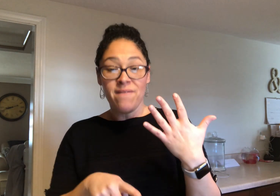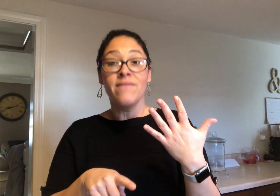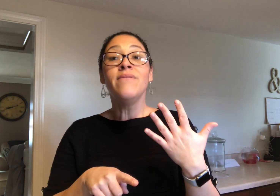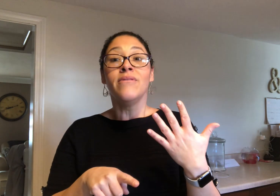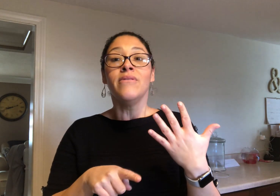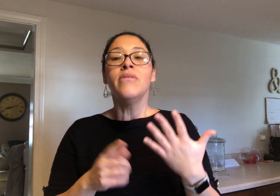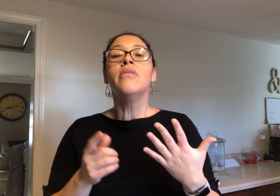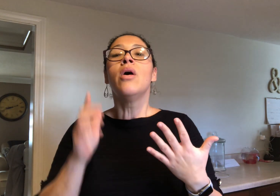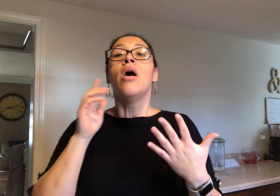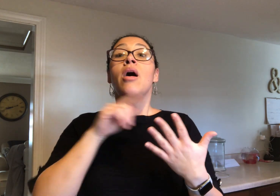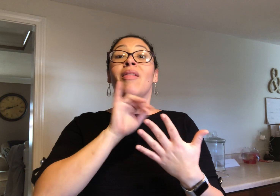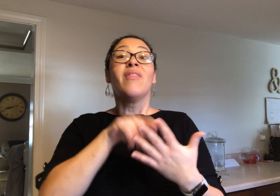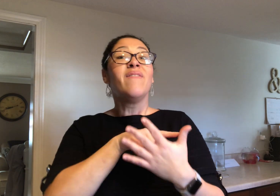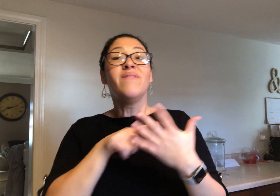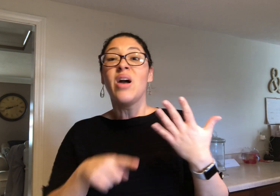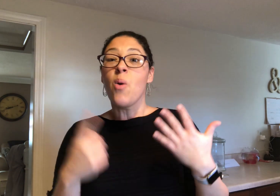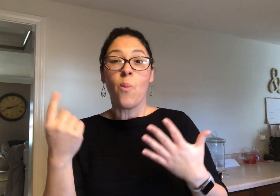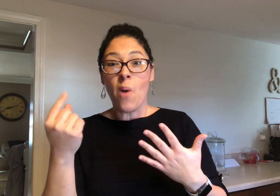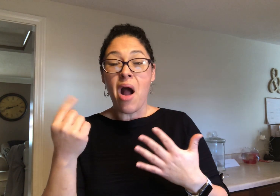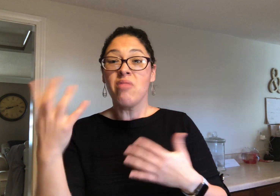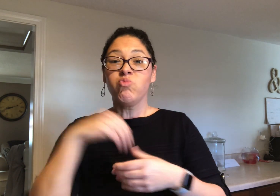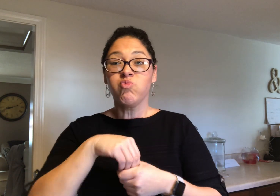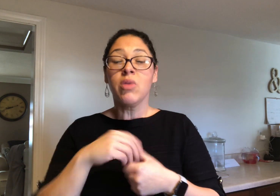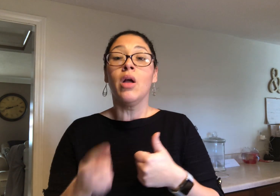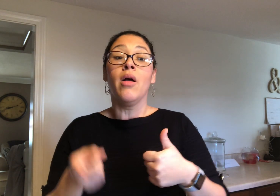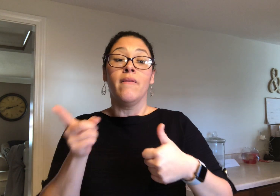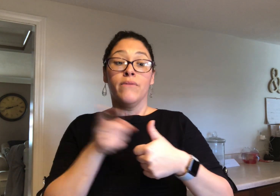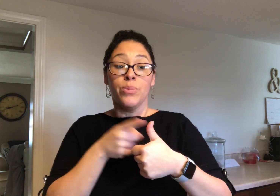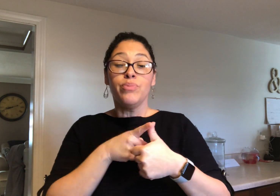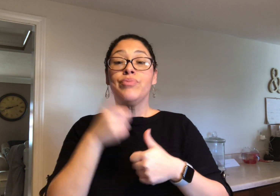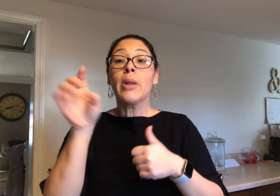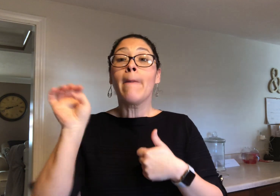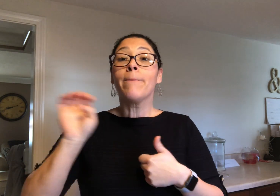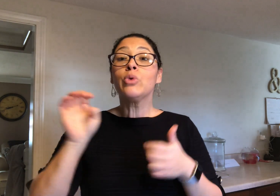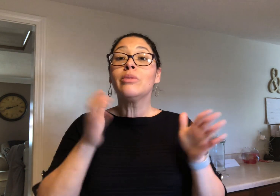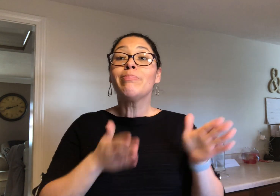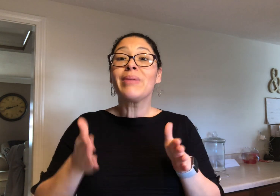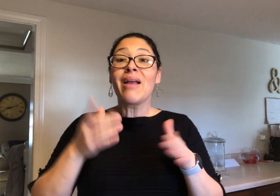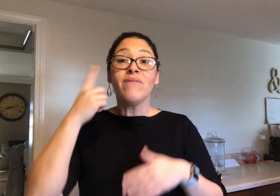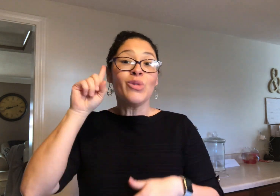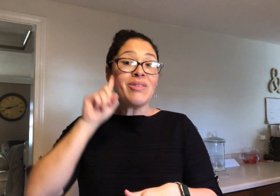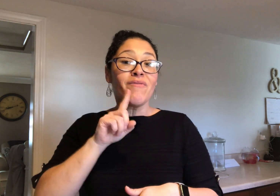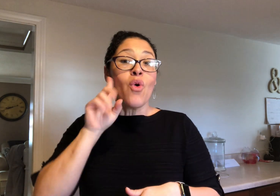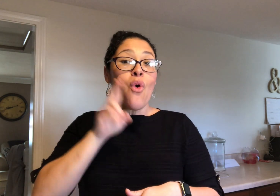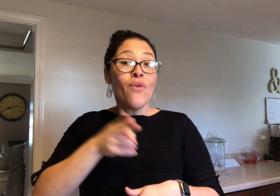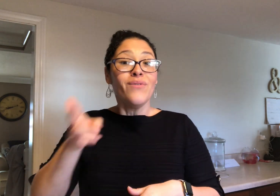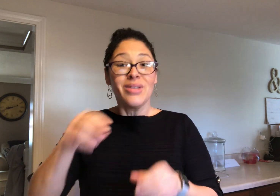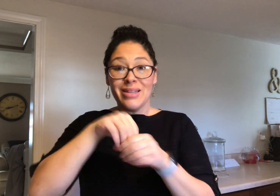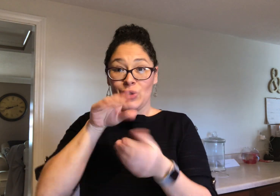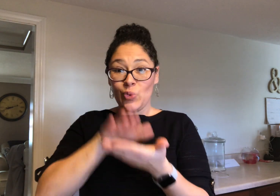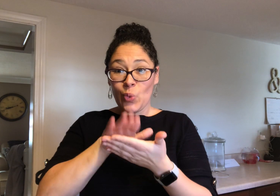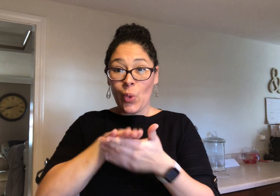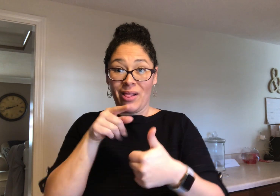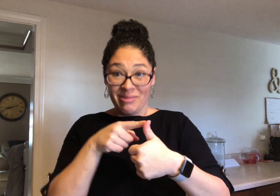The Advisory Board has approved it. What are our five legislative proposals? Emergency Planning for Deaf and Hard of Hearing in Schools.